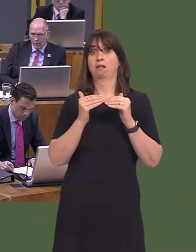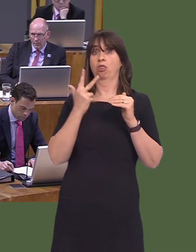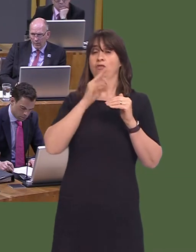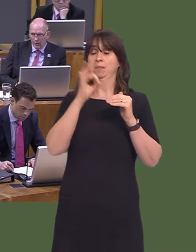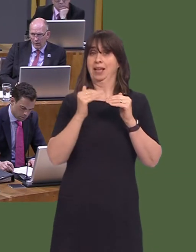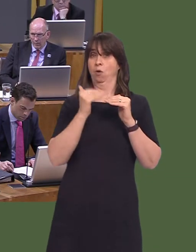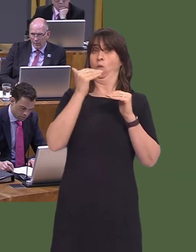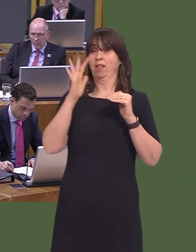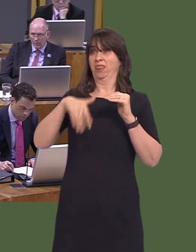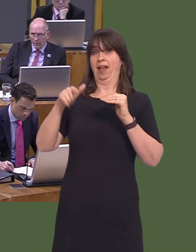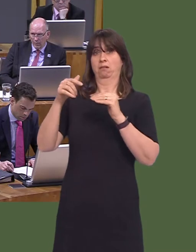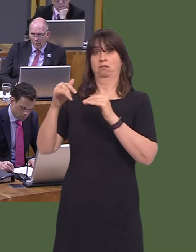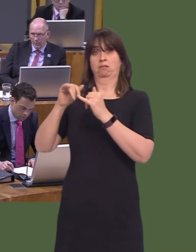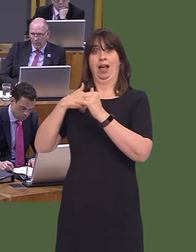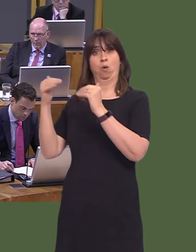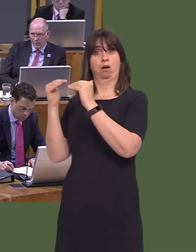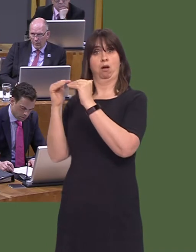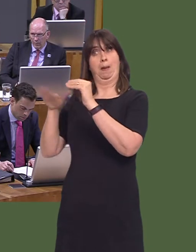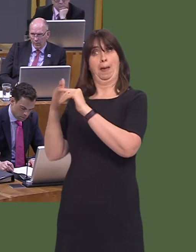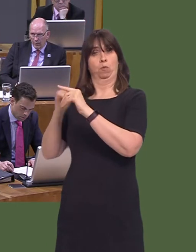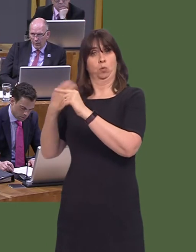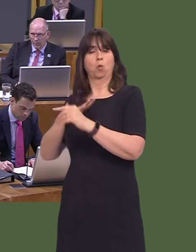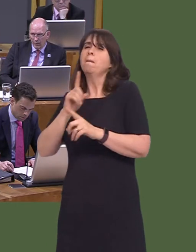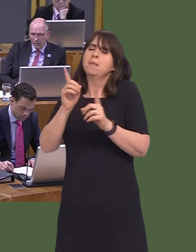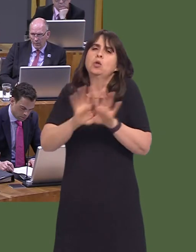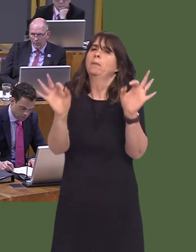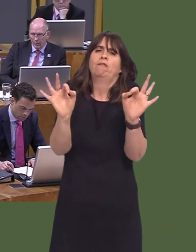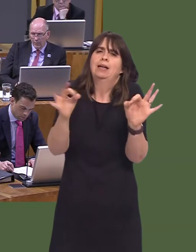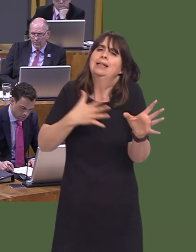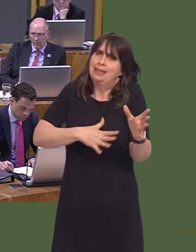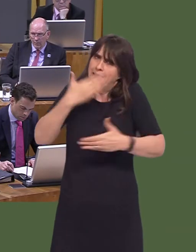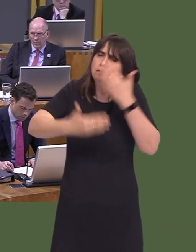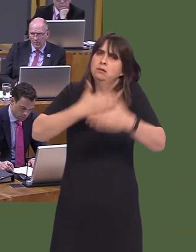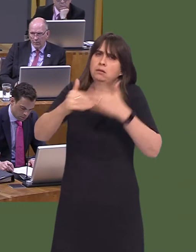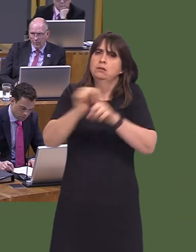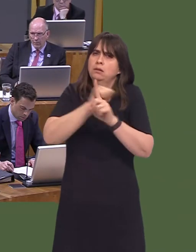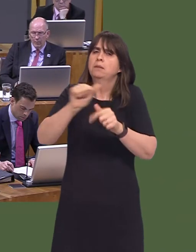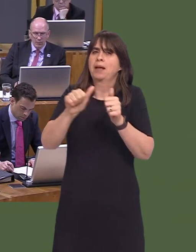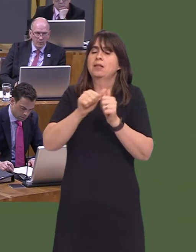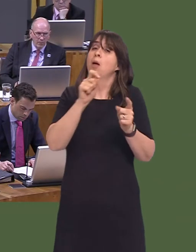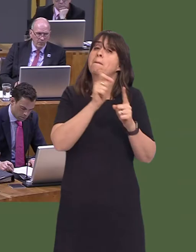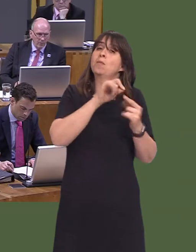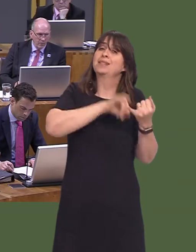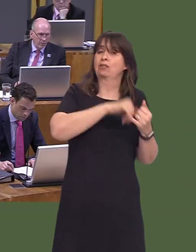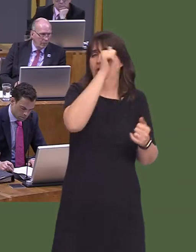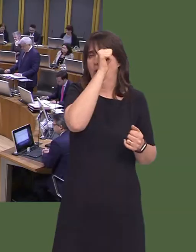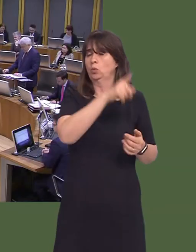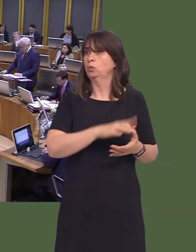benchmark. Now, of course, that does show that there's more work to be done, and I know the Permanent Secretary is very much aware of that.